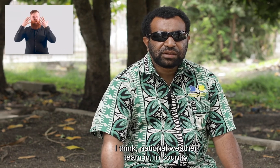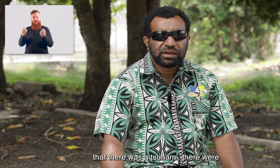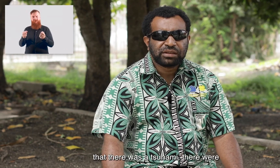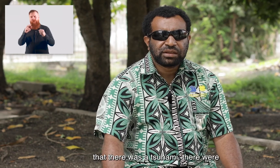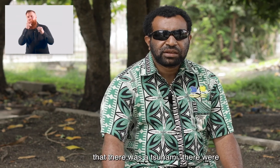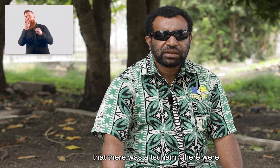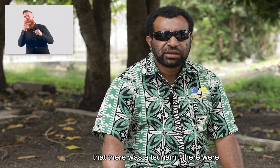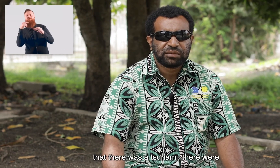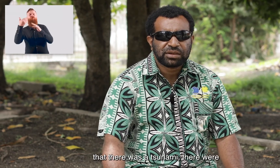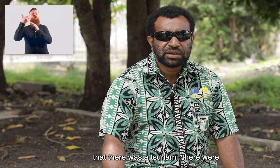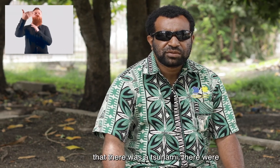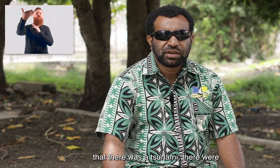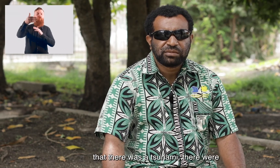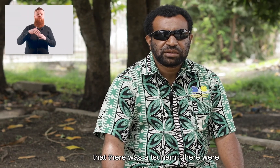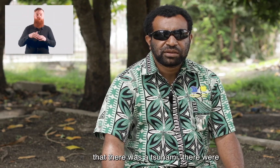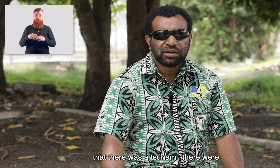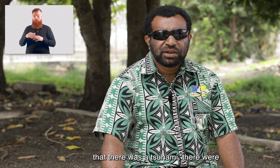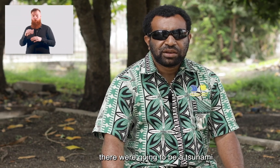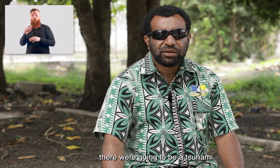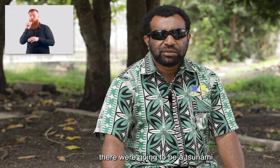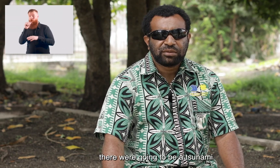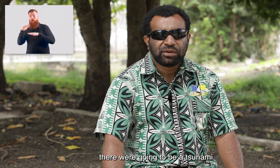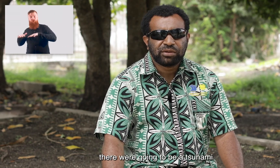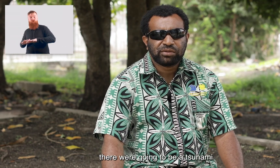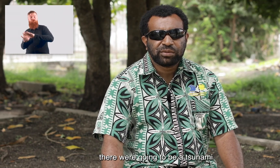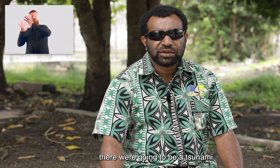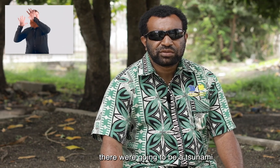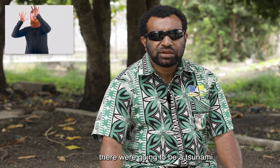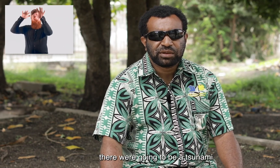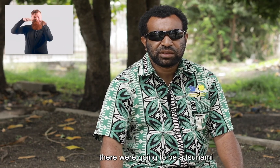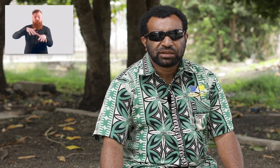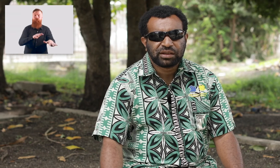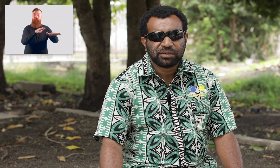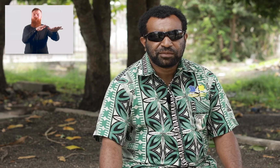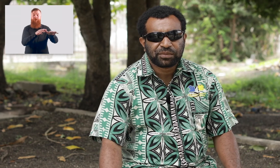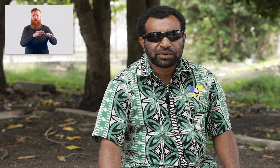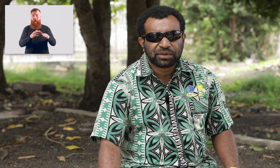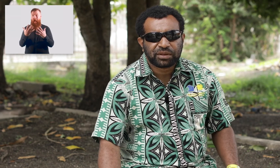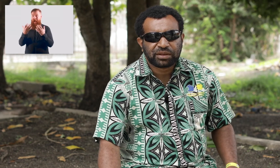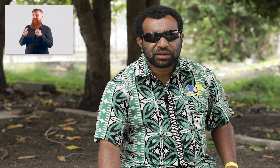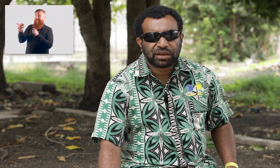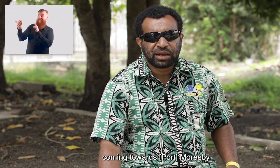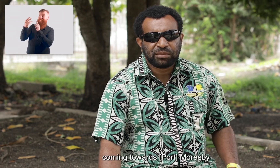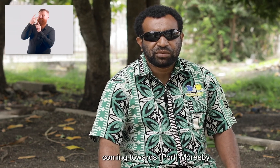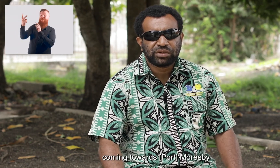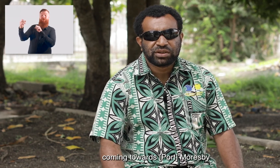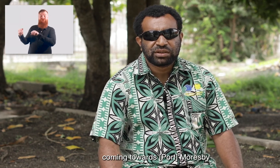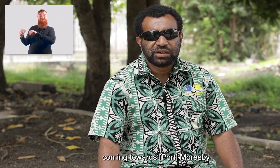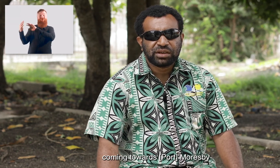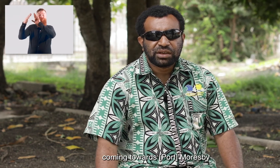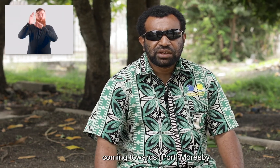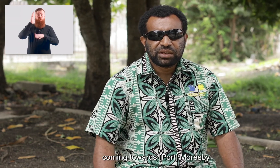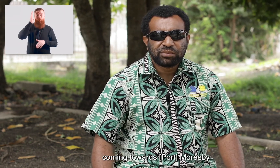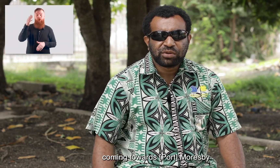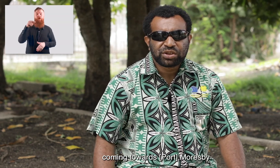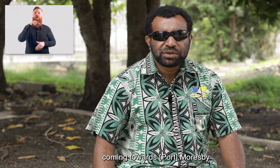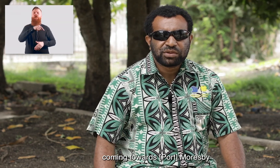that there was a tsunami, there were there were going to be a tsunami coming towards [Port] Moresby